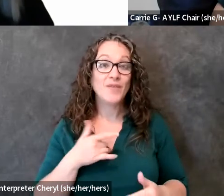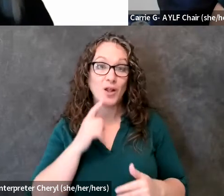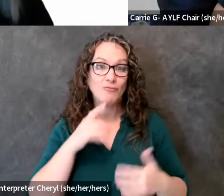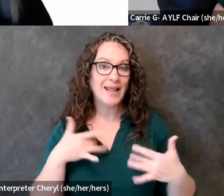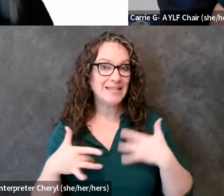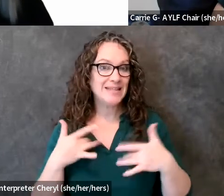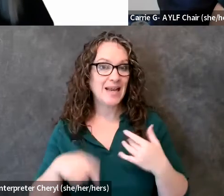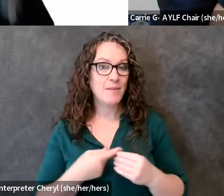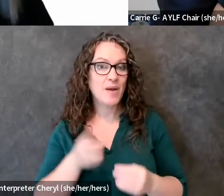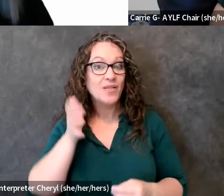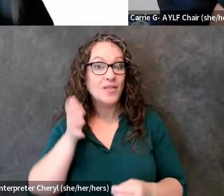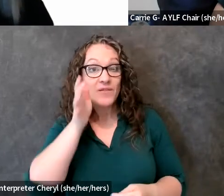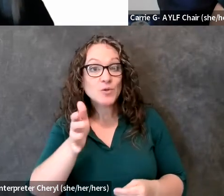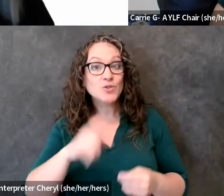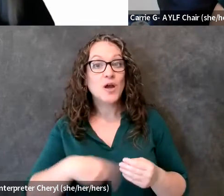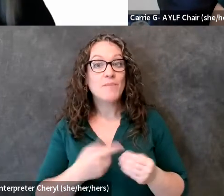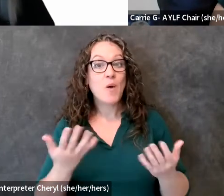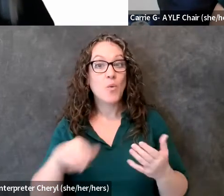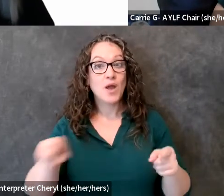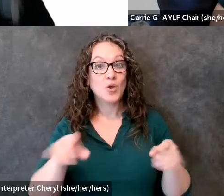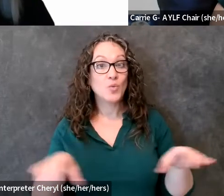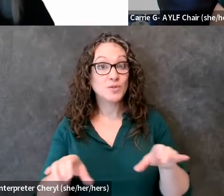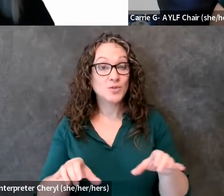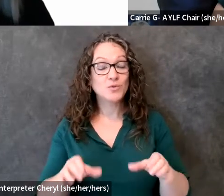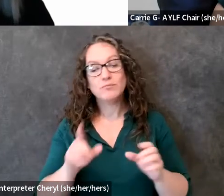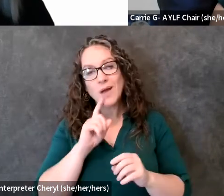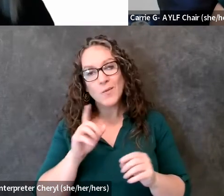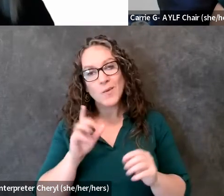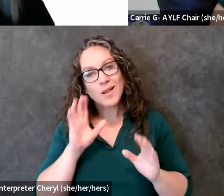the future of what all of you are going to do so i really hope that today was a jump start